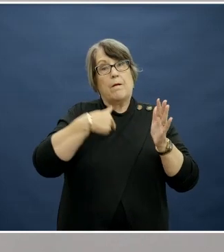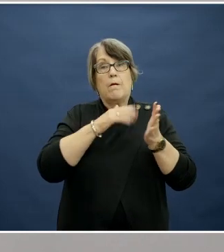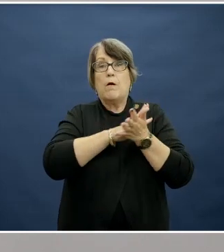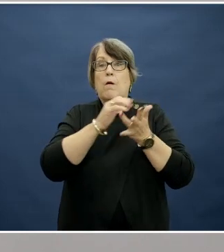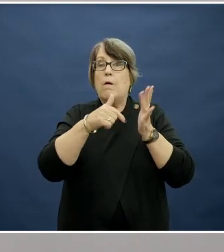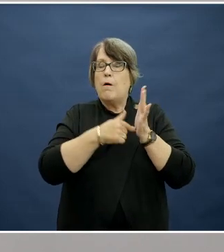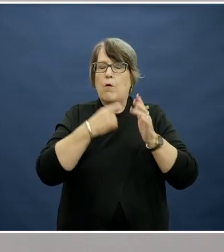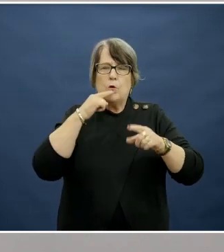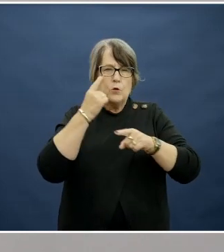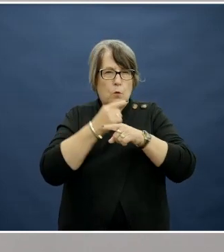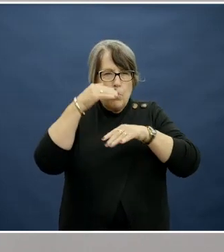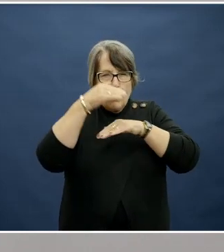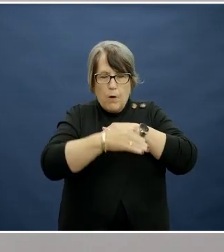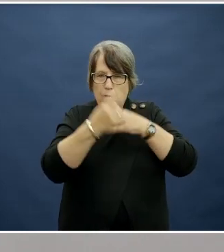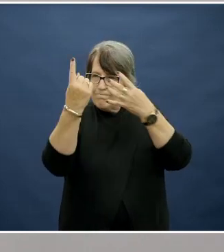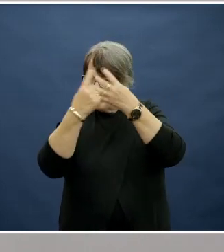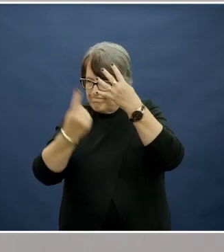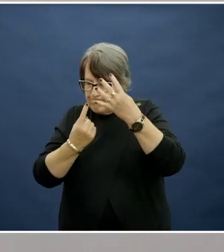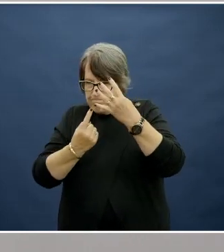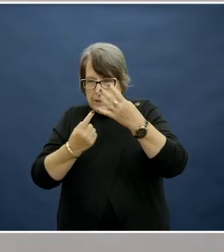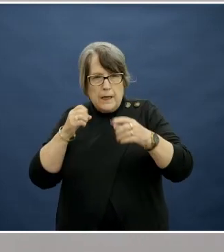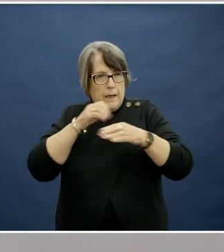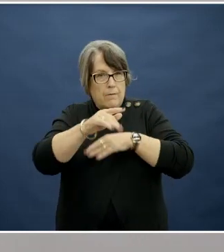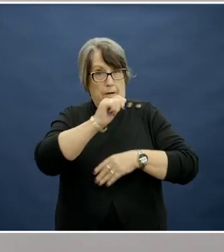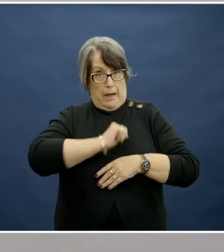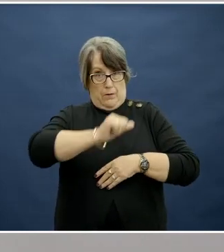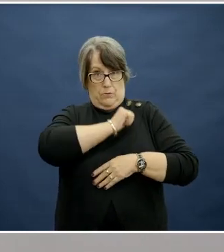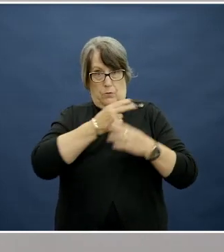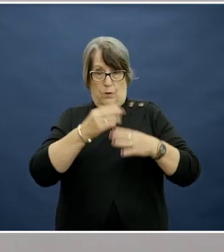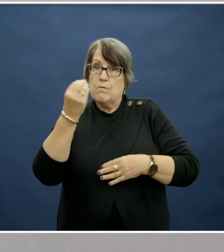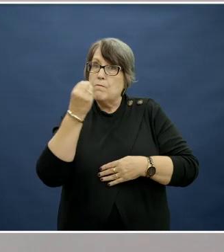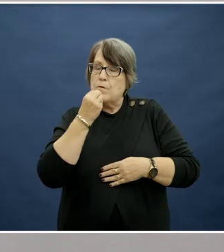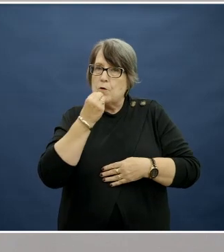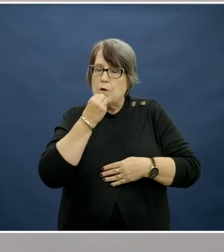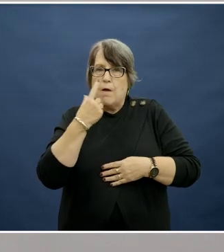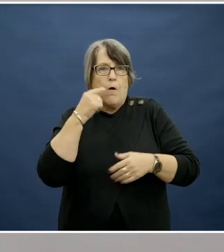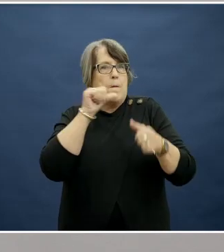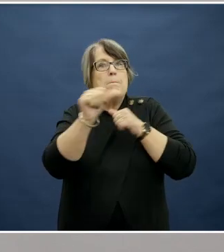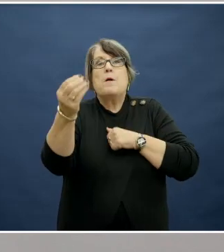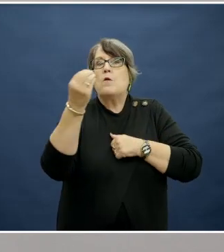facets that can influence attitudes to food and getting better nutrition onto kids' plates.